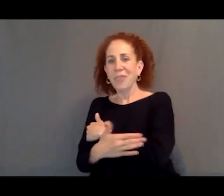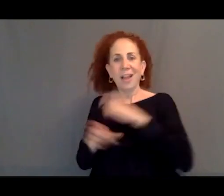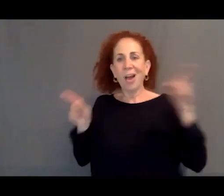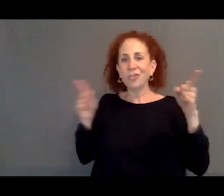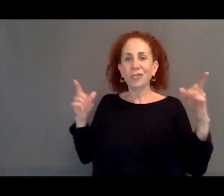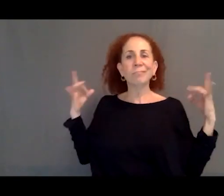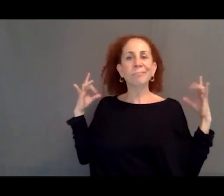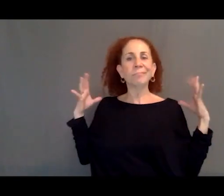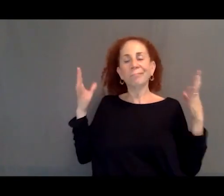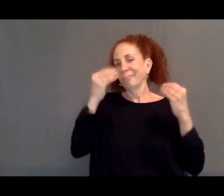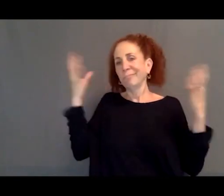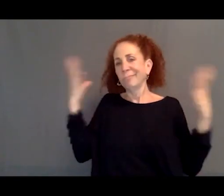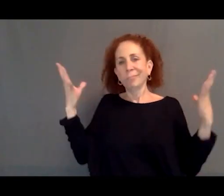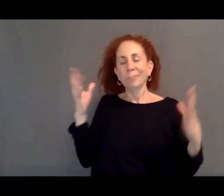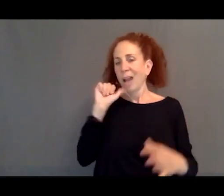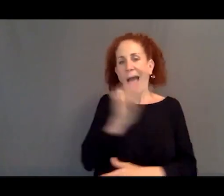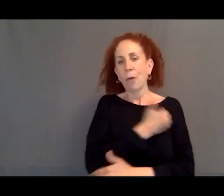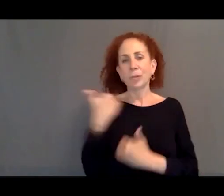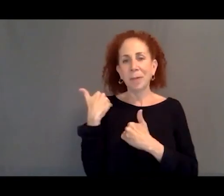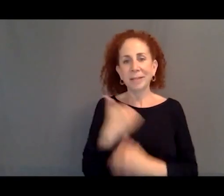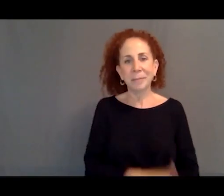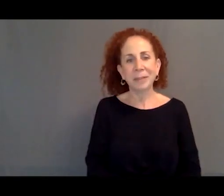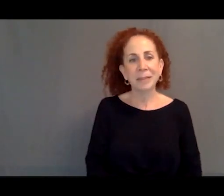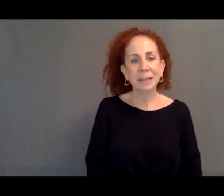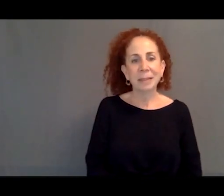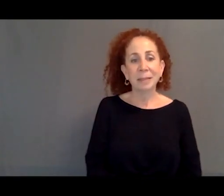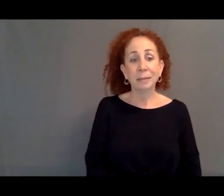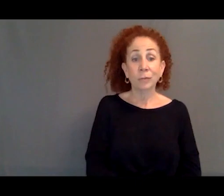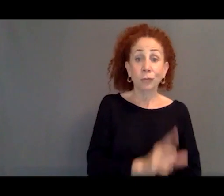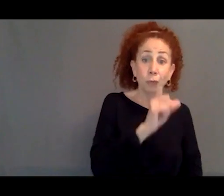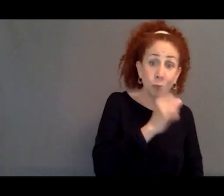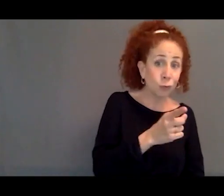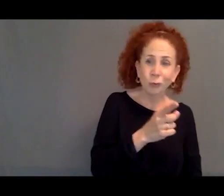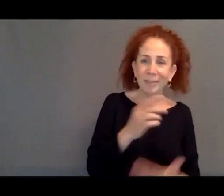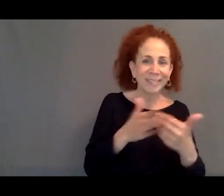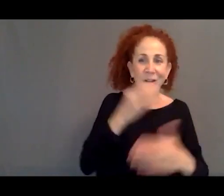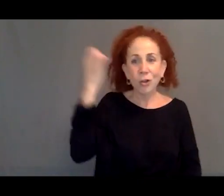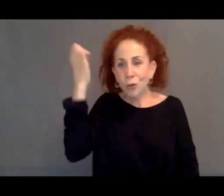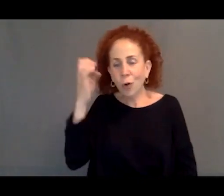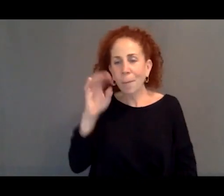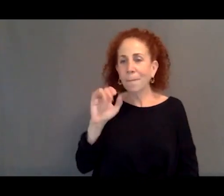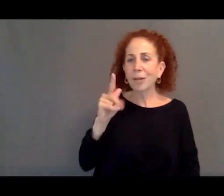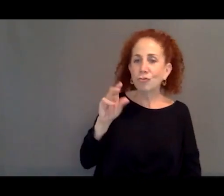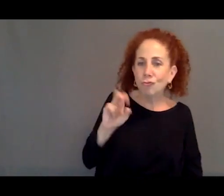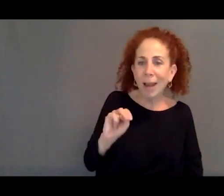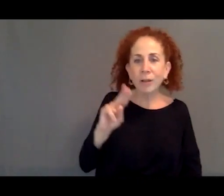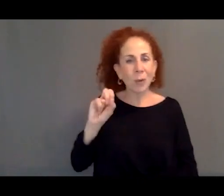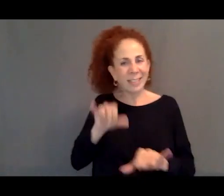of washed their hands of it and say, we're not responsible. And that's true whether it's in Europe, in the Mediterranean, or in the US on the southern border.